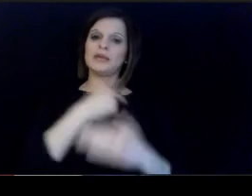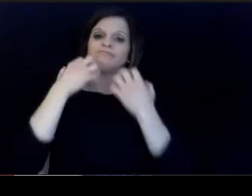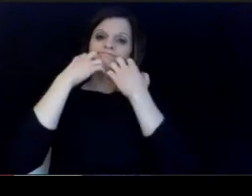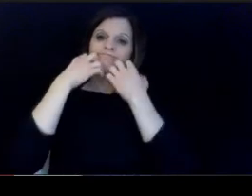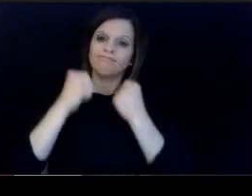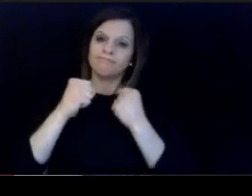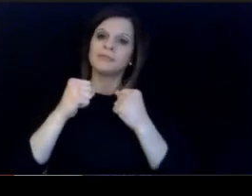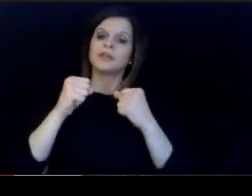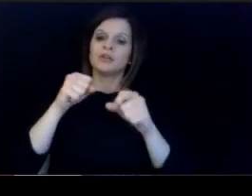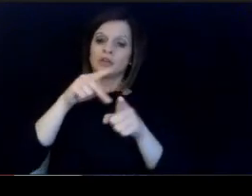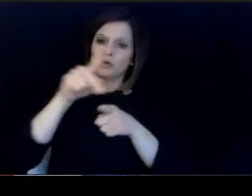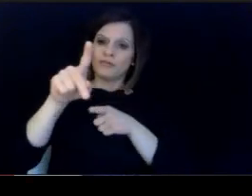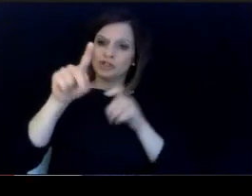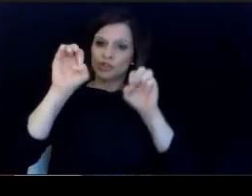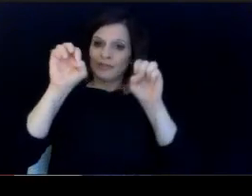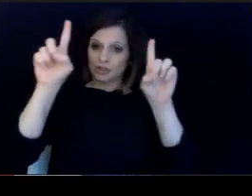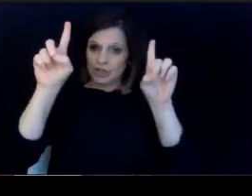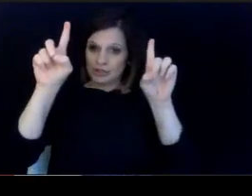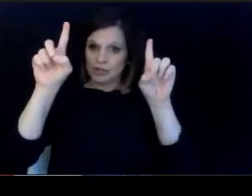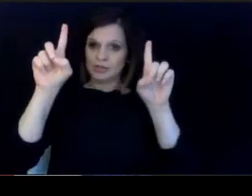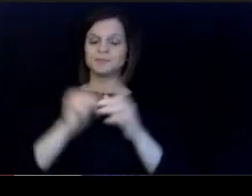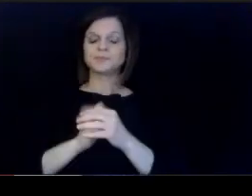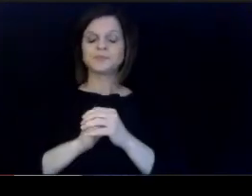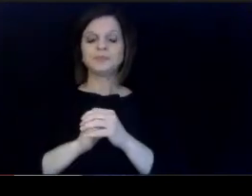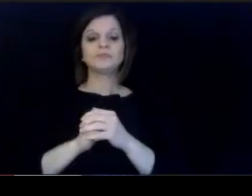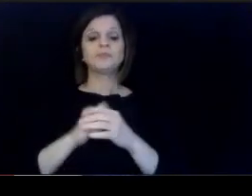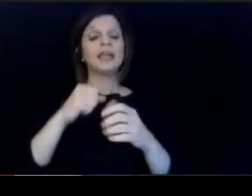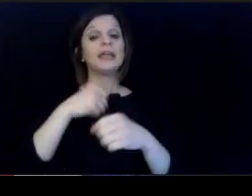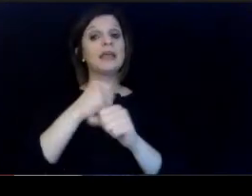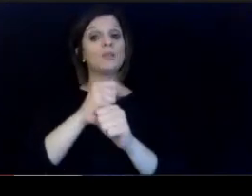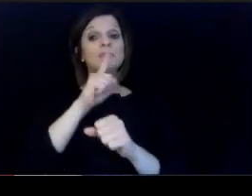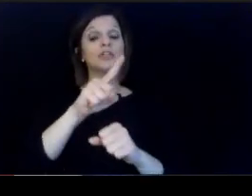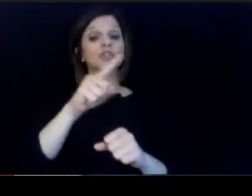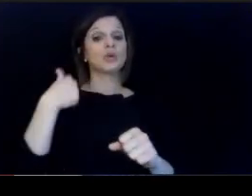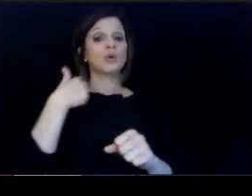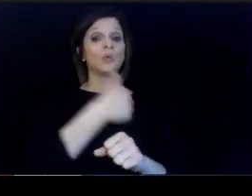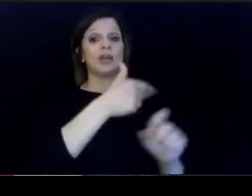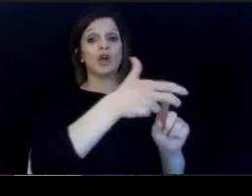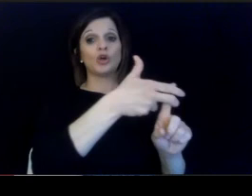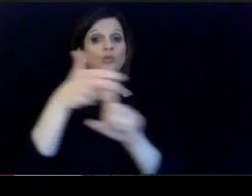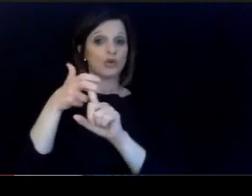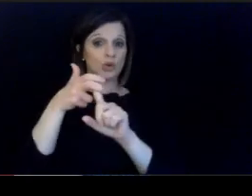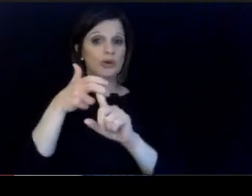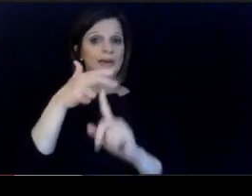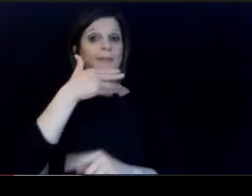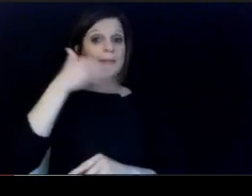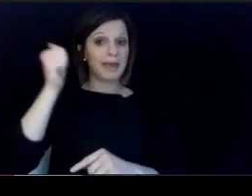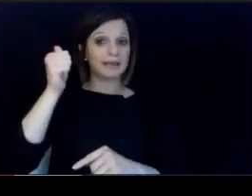of education and we make sure that. we are recruiting the best and brightest to join this profession and stay.